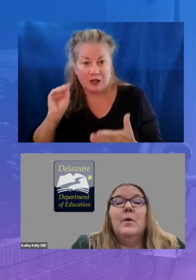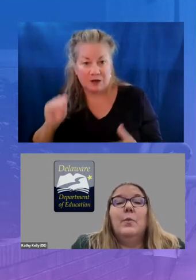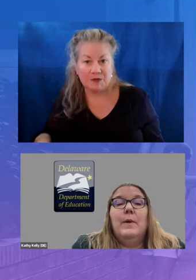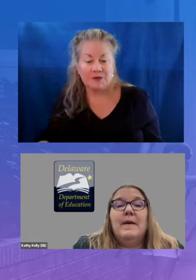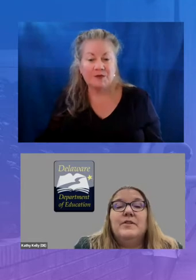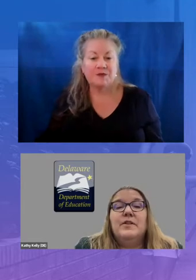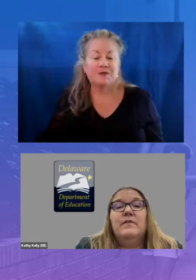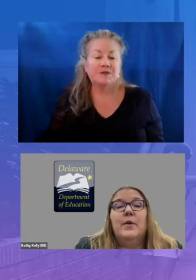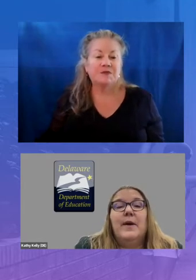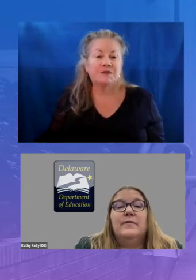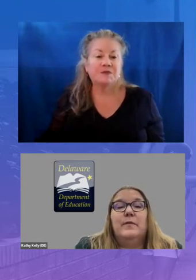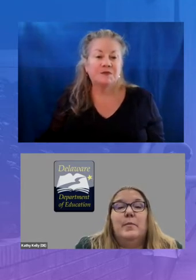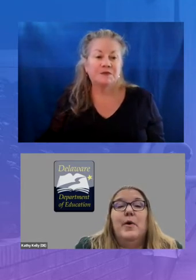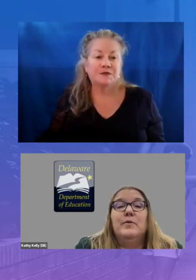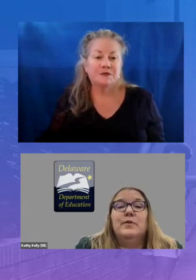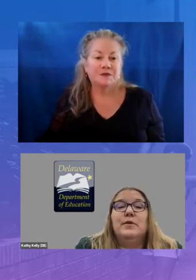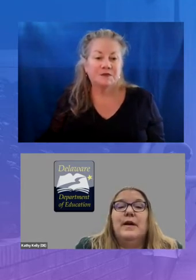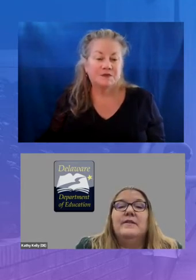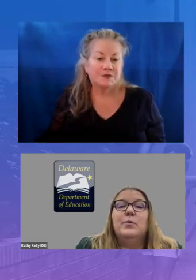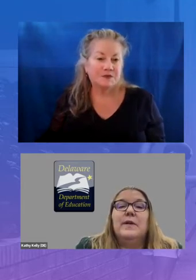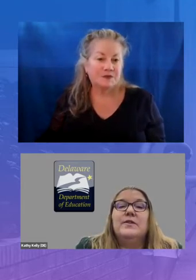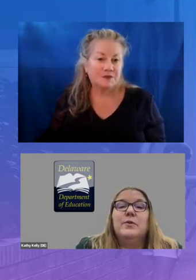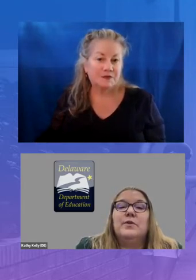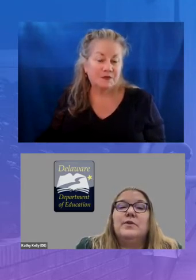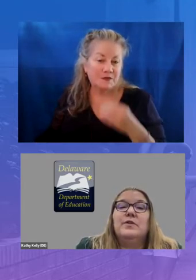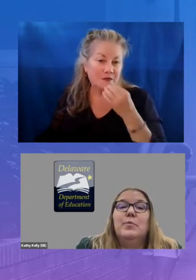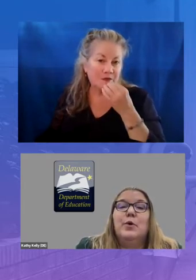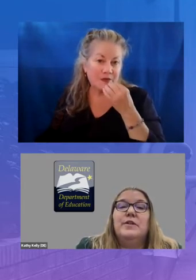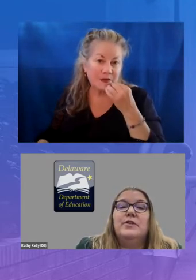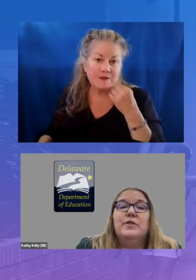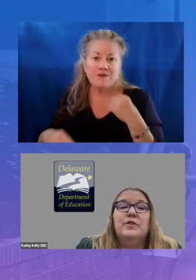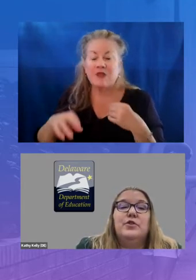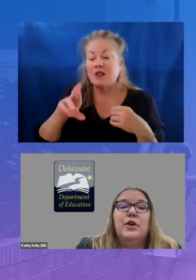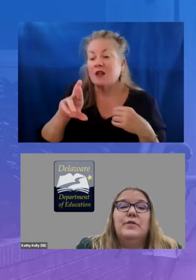we mentioned the request for proposal as a resource to support districts and charters